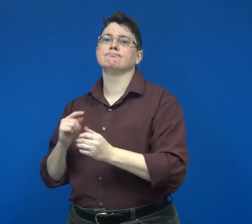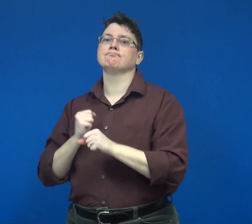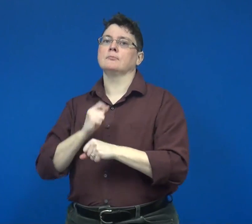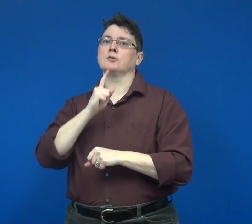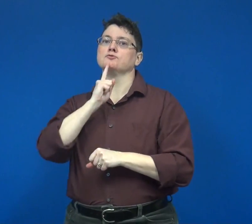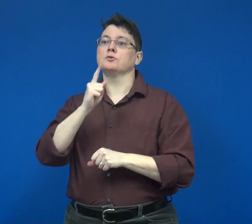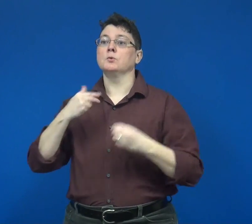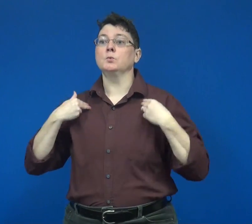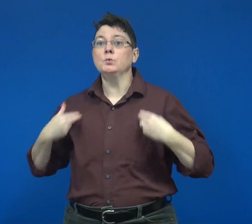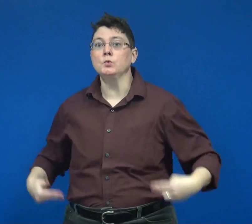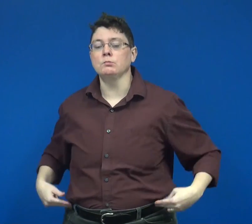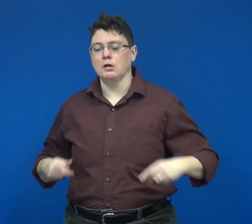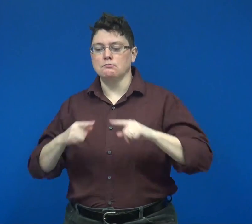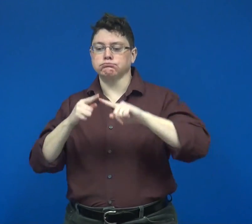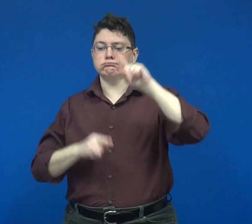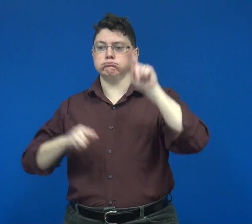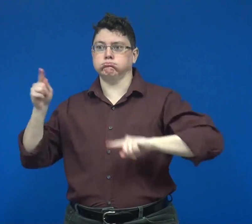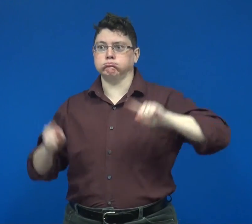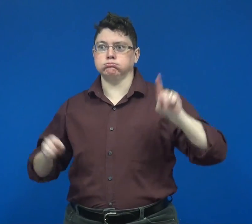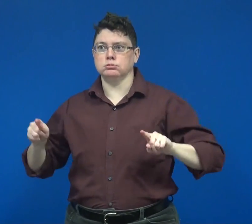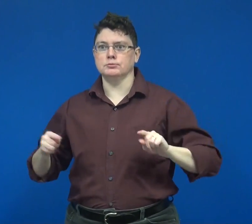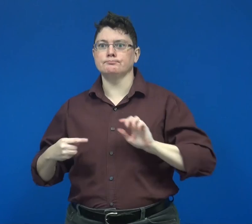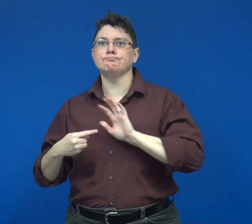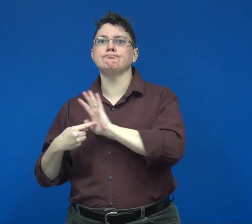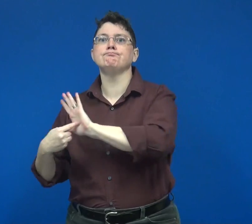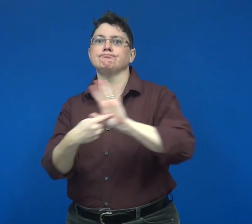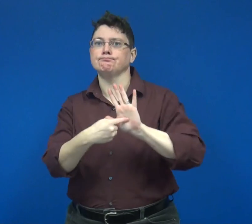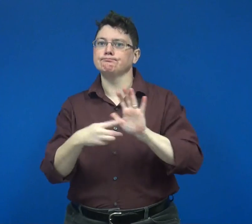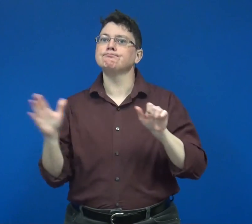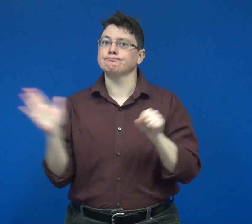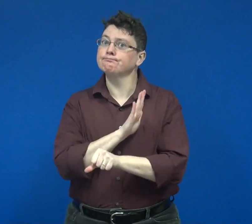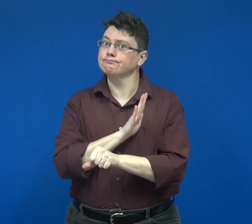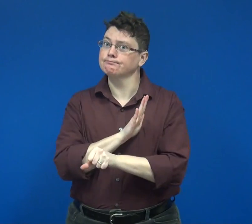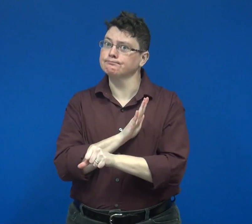in order to ensure human diversity is represented fully.